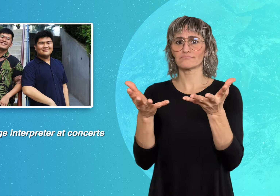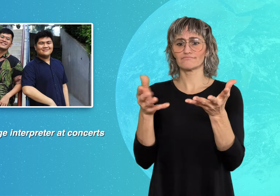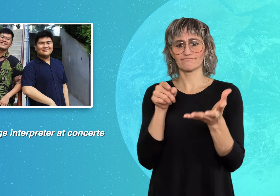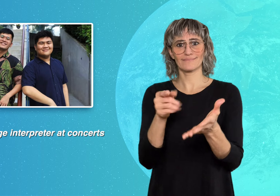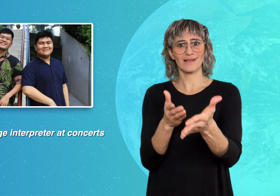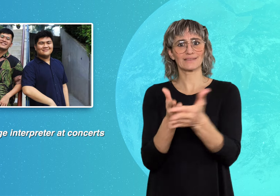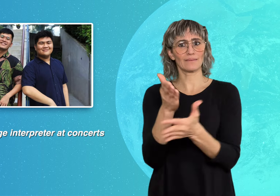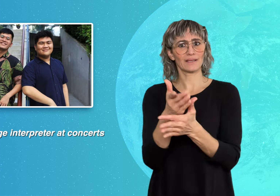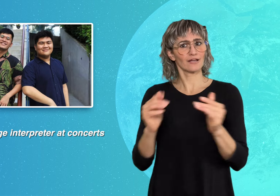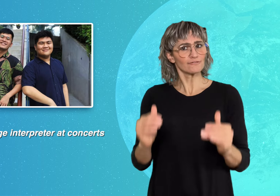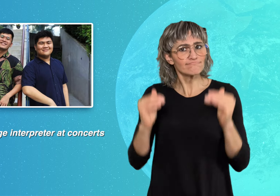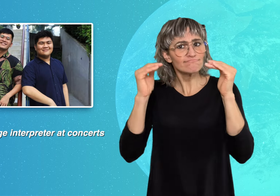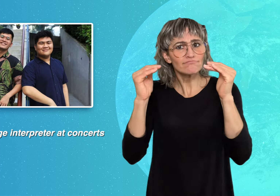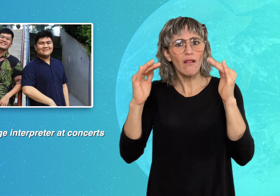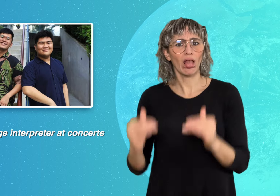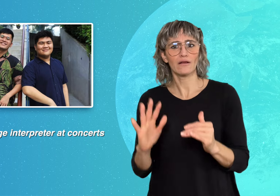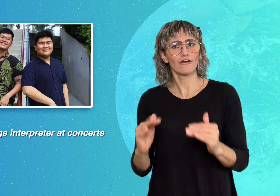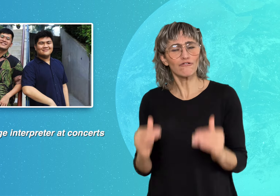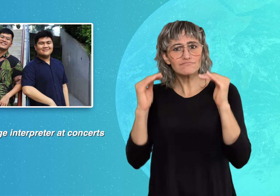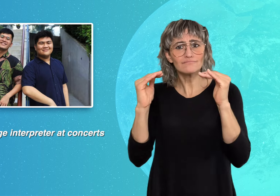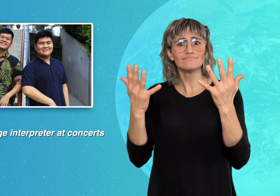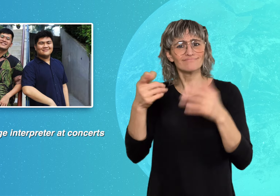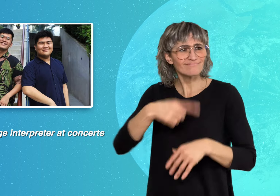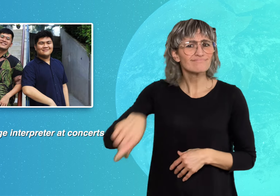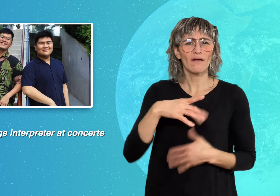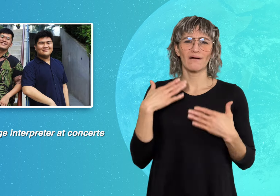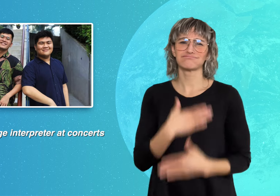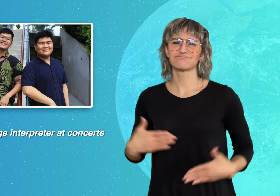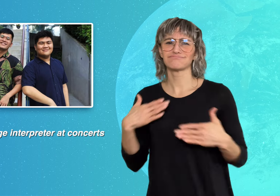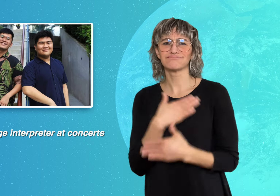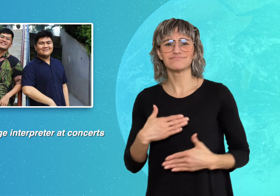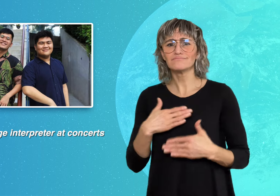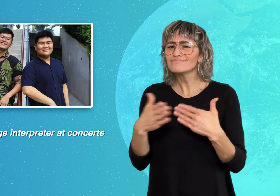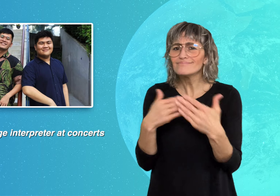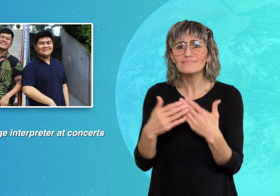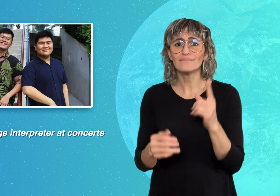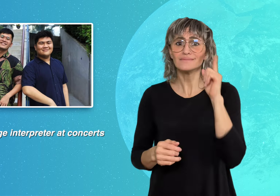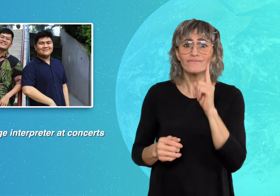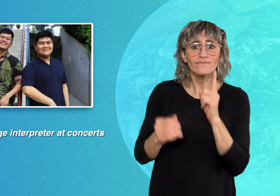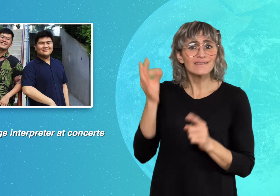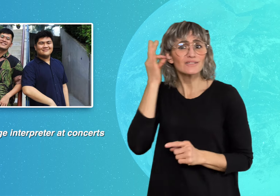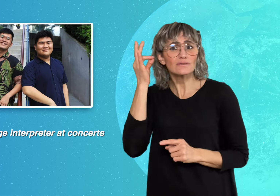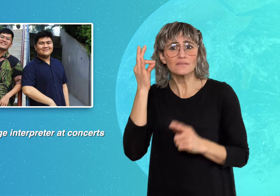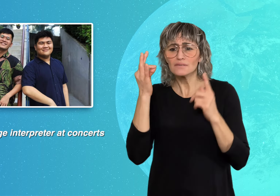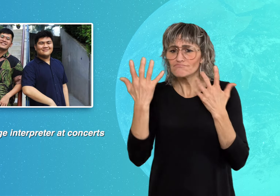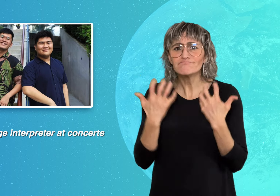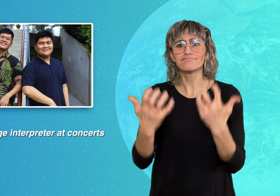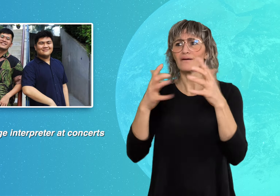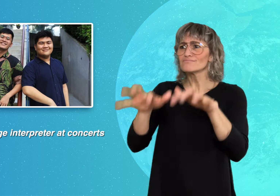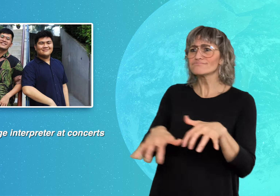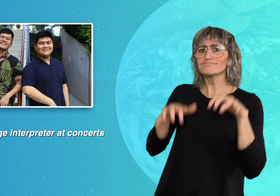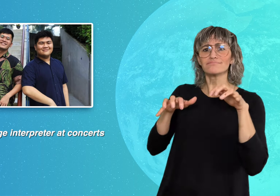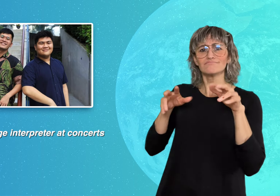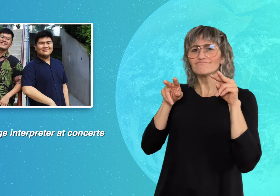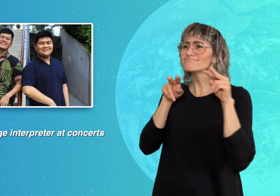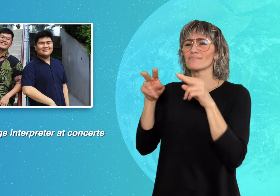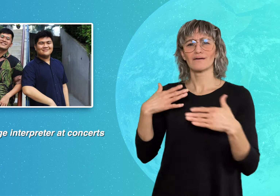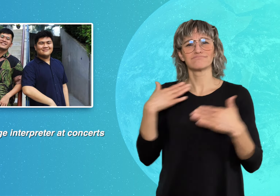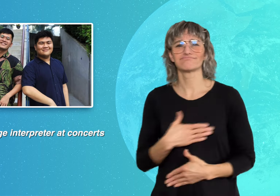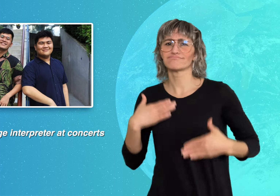in enhancing accessibility and enjoyment for both Deaf and